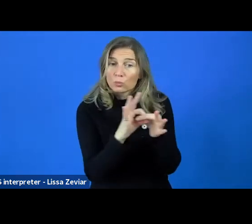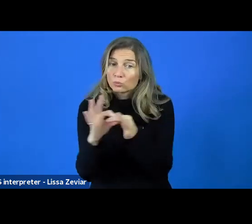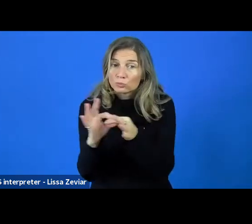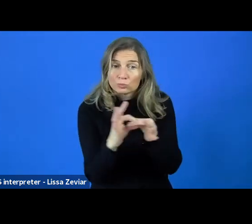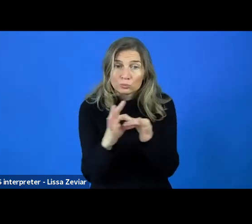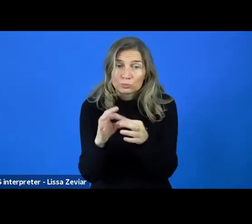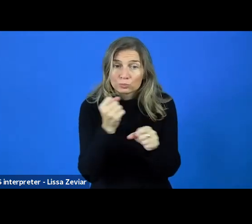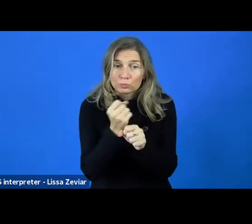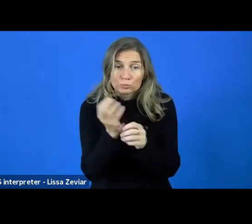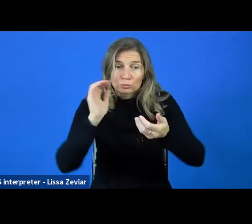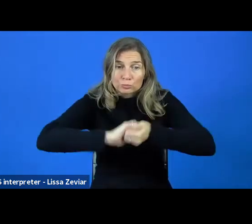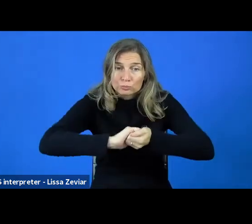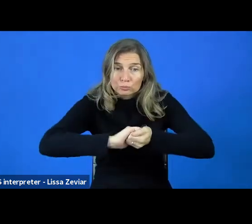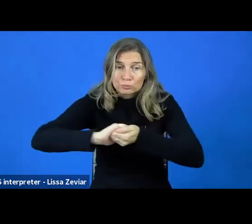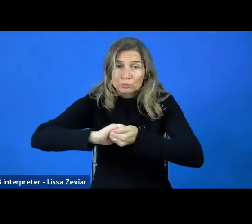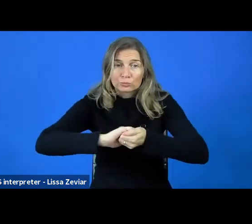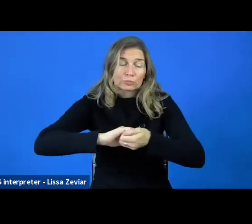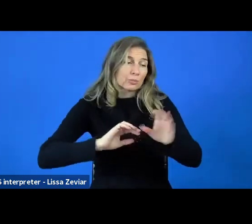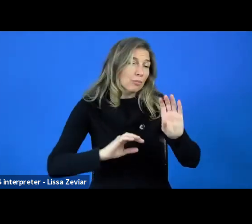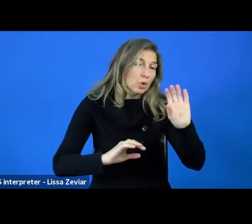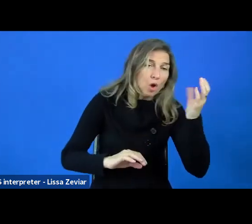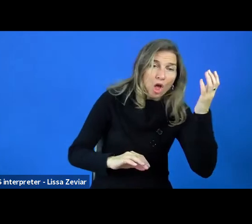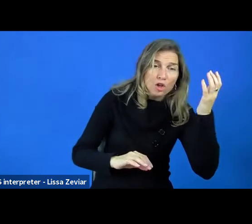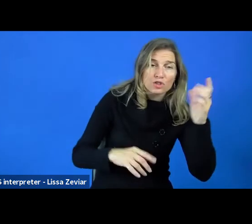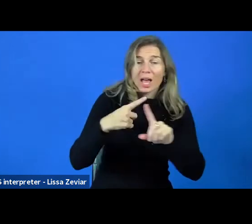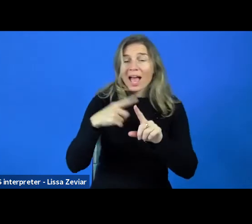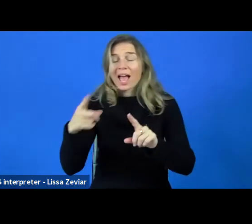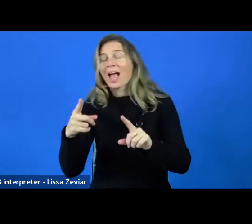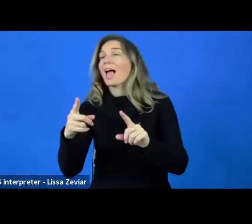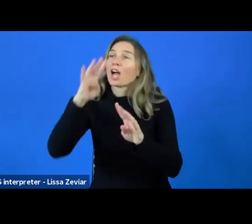between culture and creative actors, and I think this funding can be used